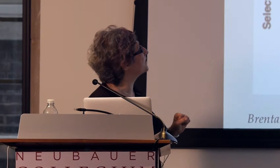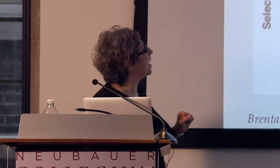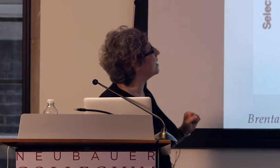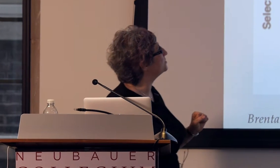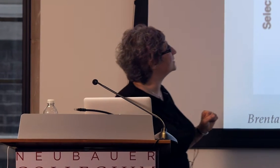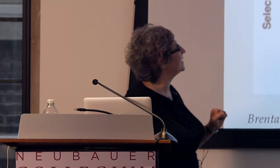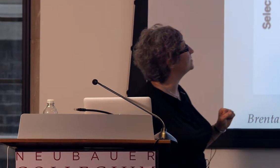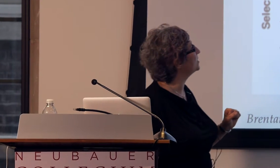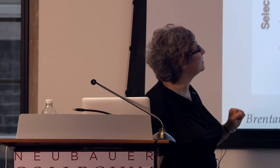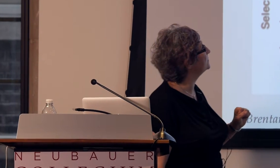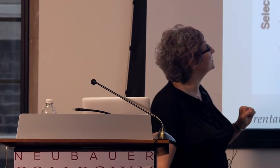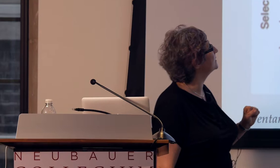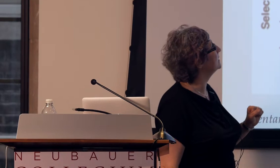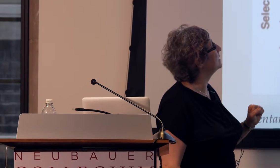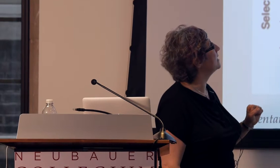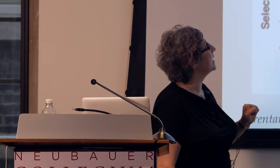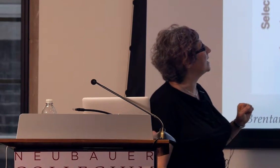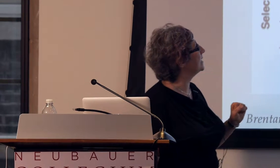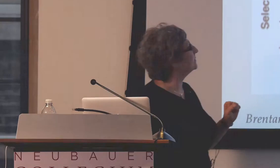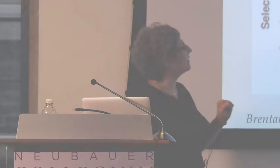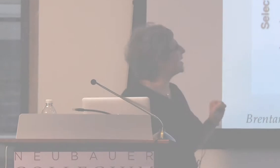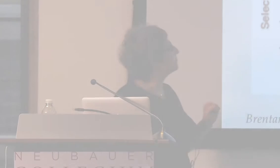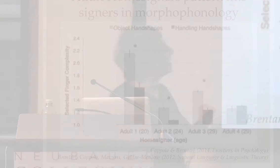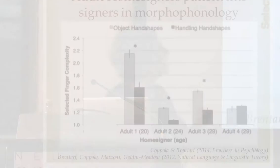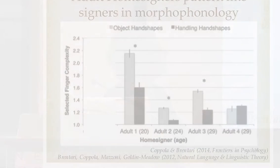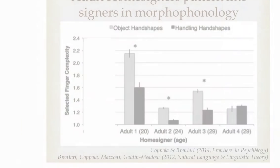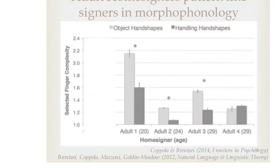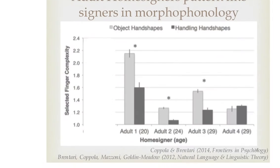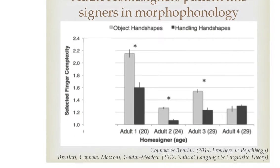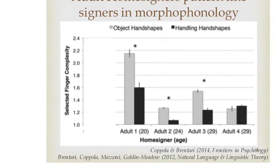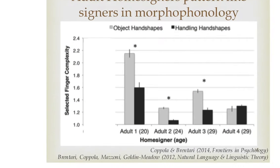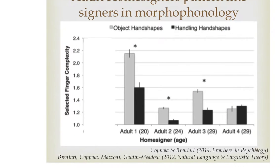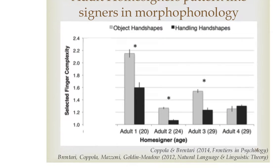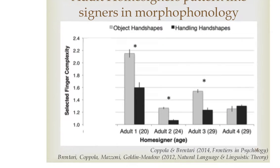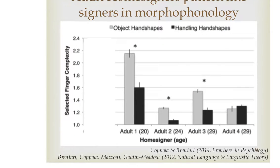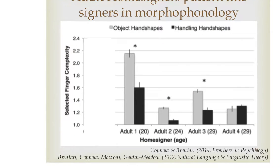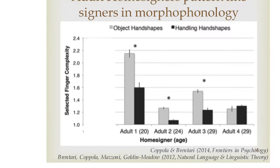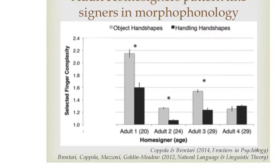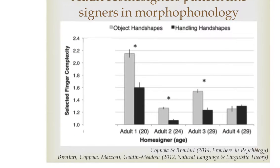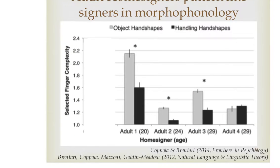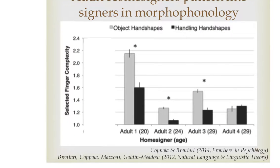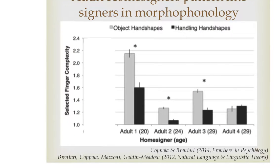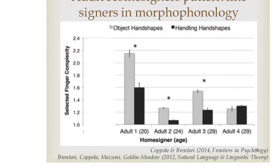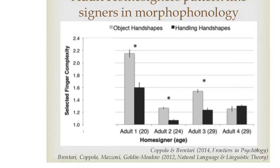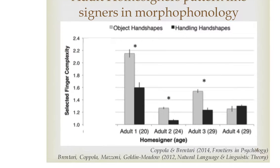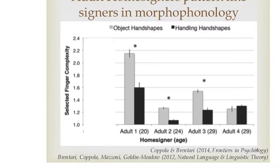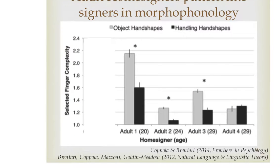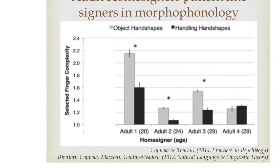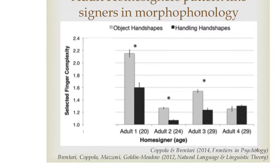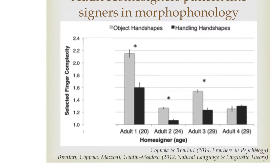for the object handshapes in light gray and the handling handshapes in the black.